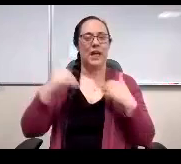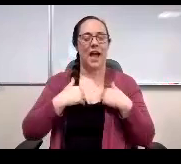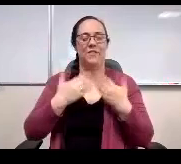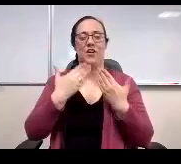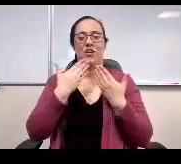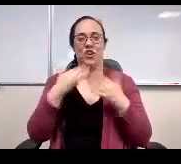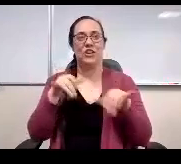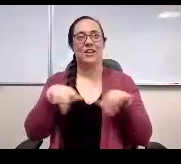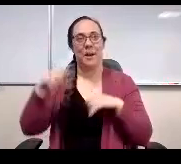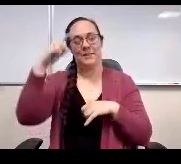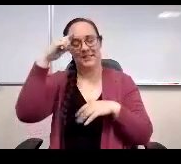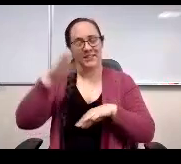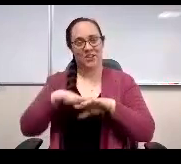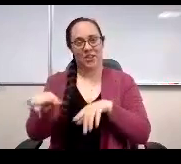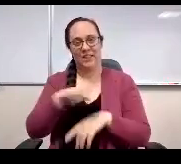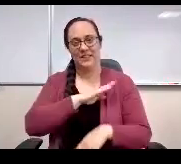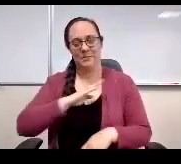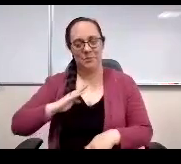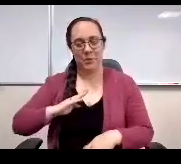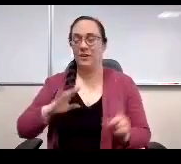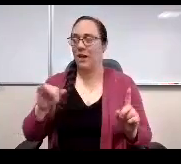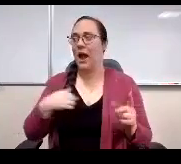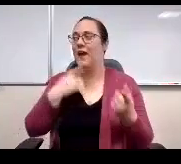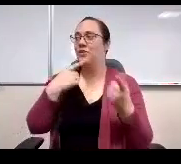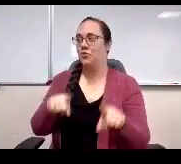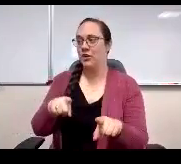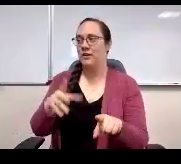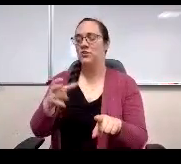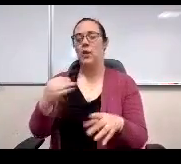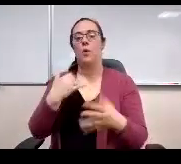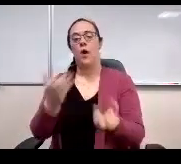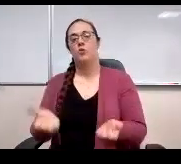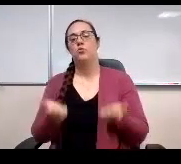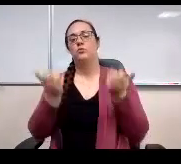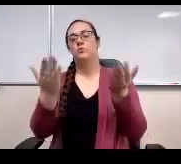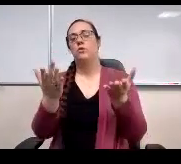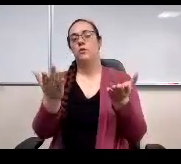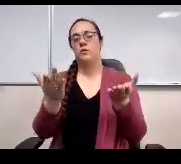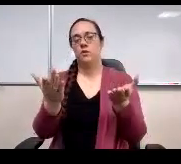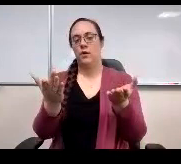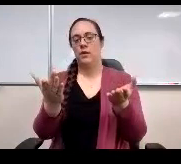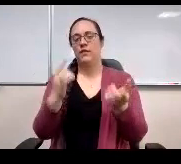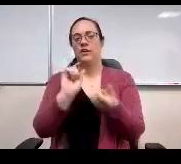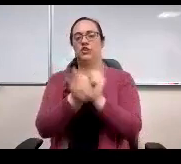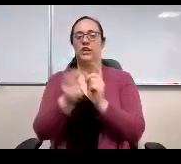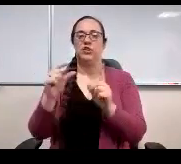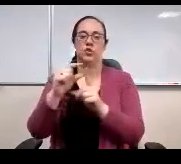I would like to make a suggestion that we changed the word emergency family emergency.